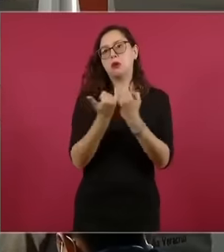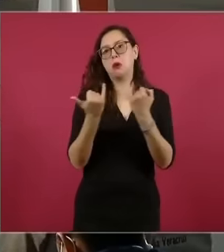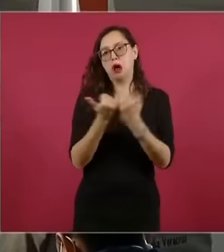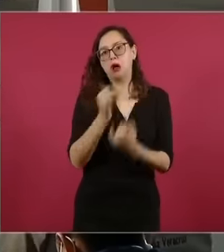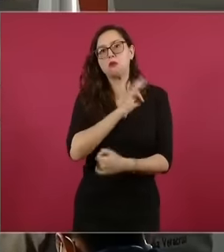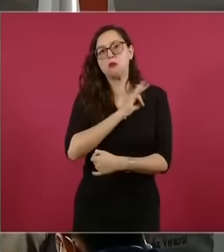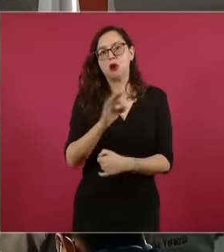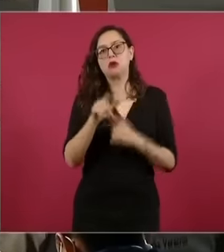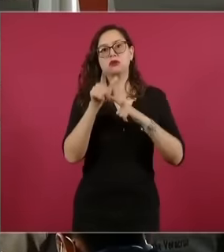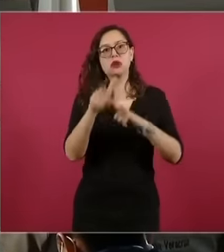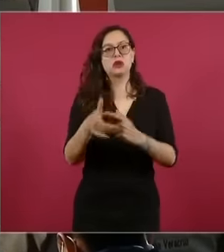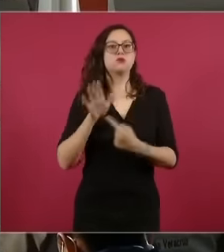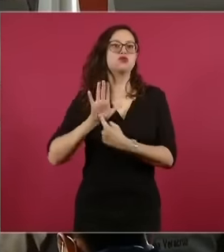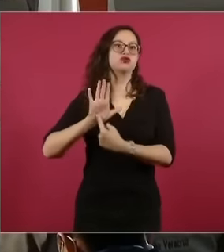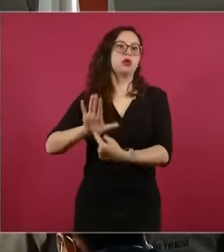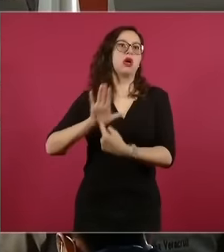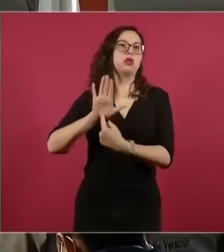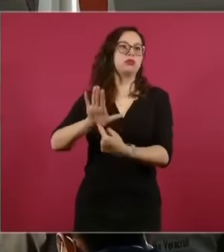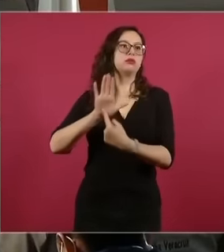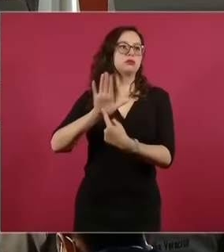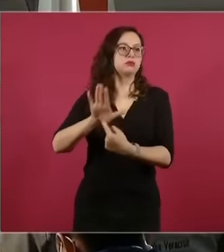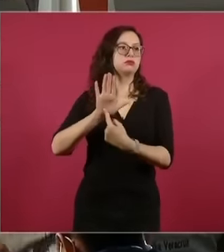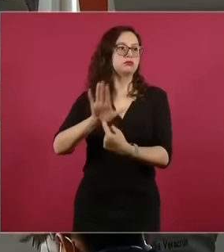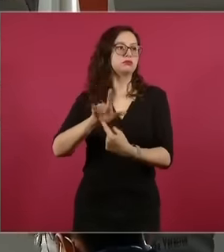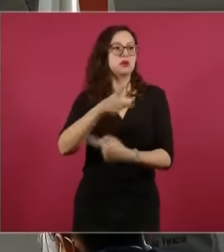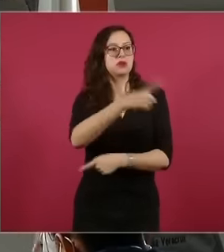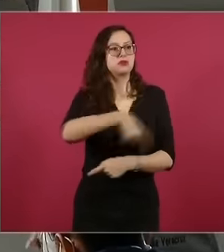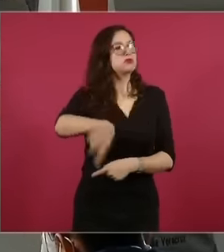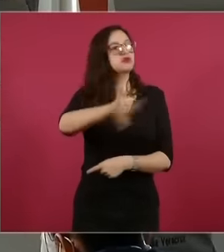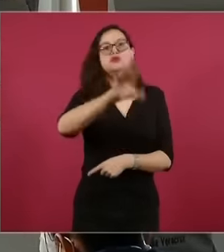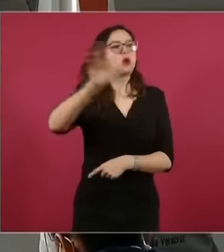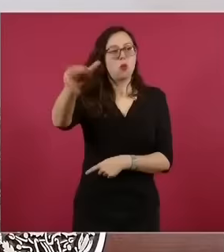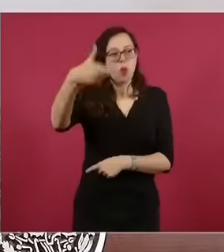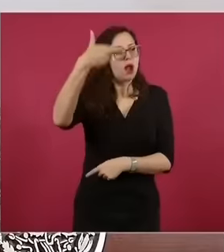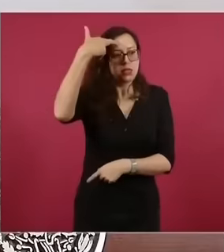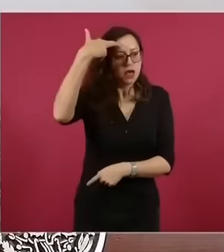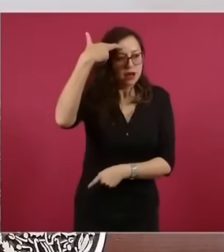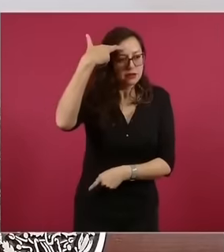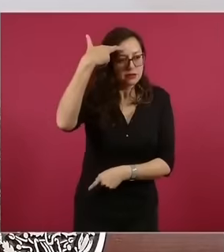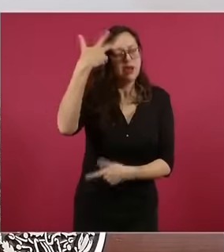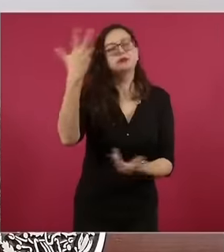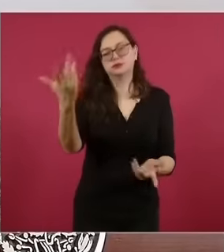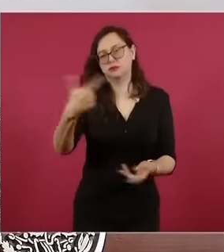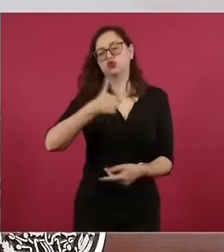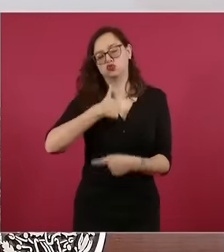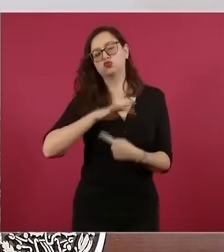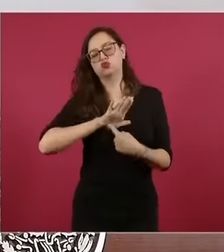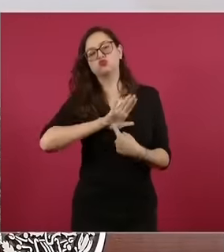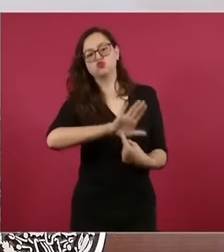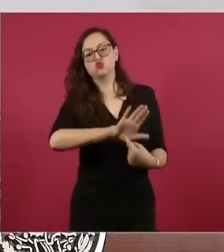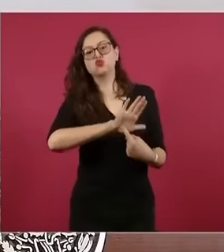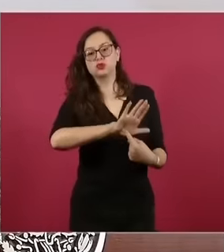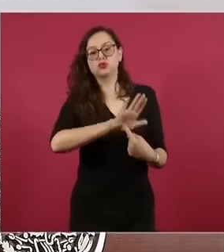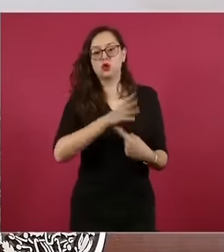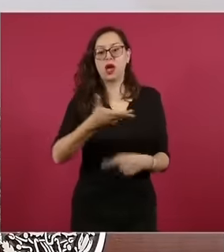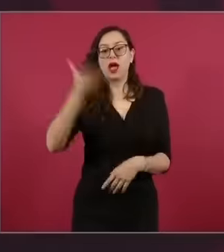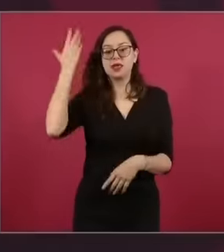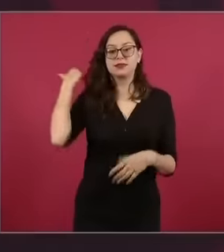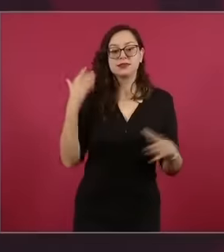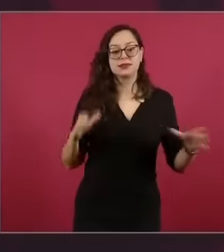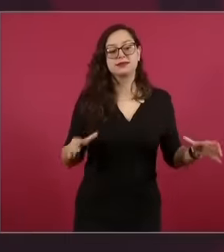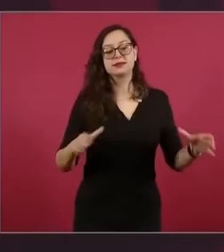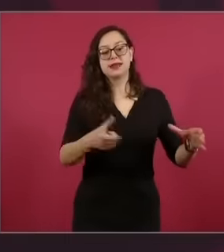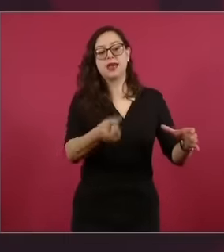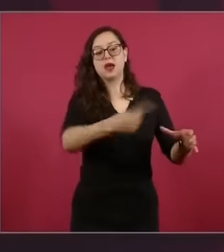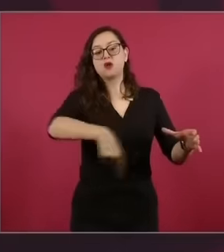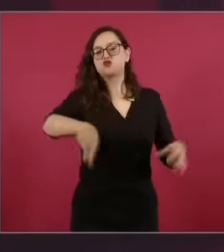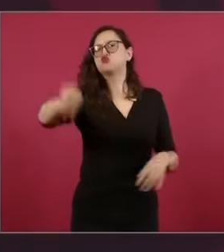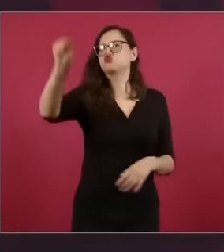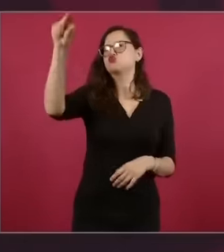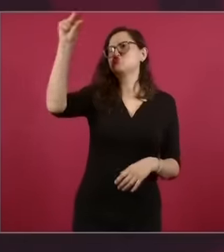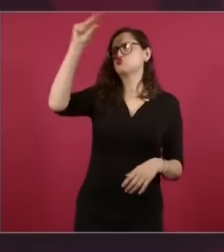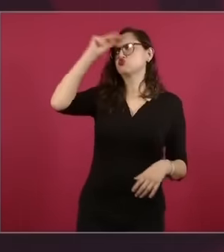insisting on how the power of the organic intellectuals was and how they were linked